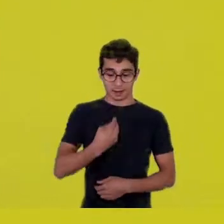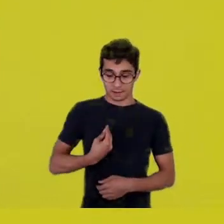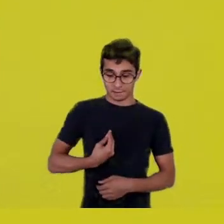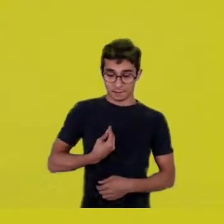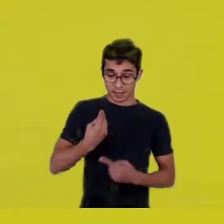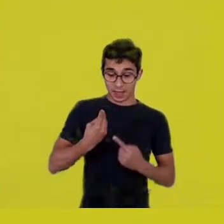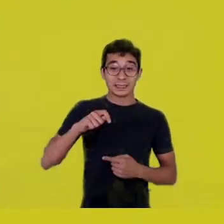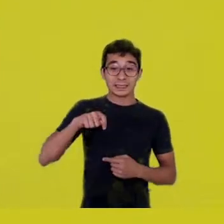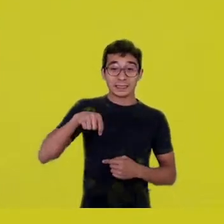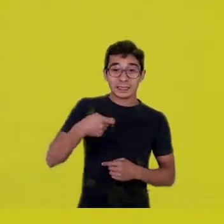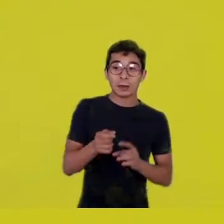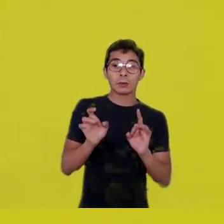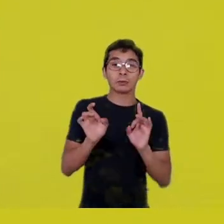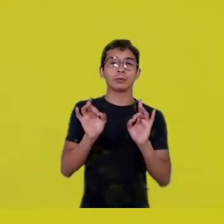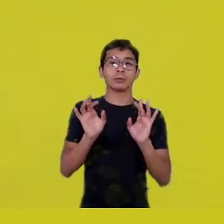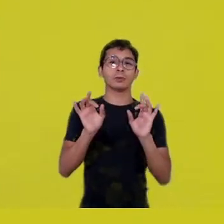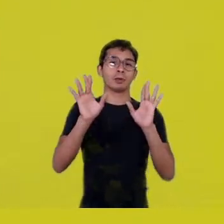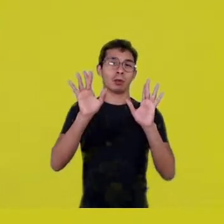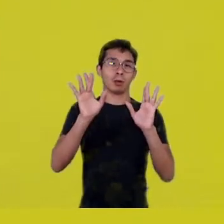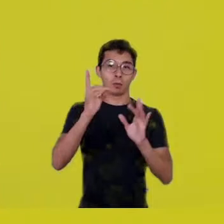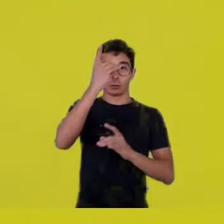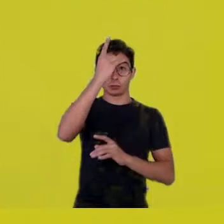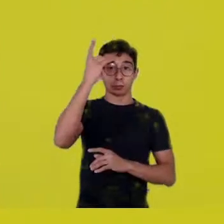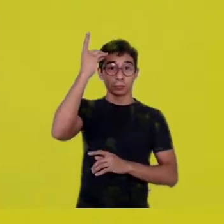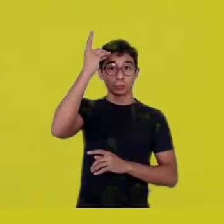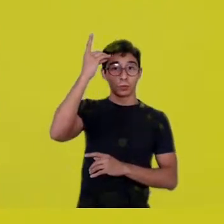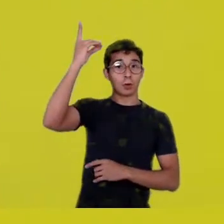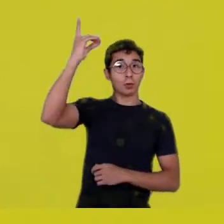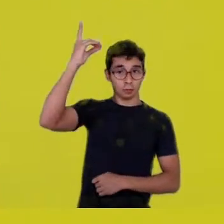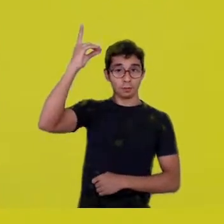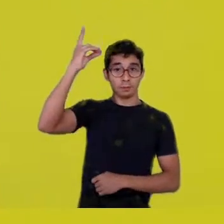regardless of them owning material things or not.